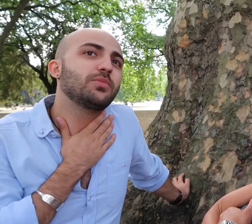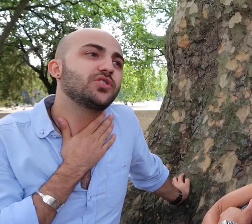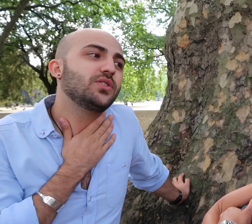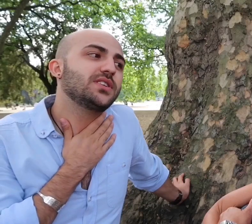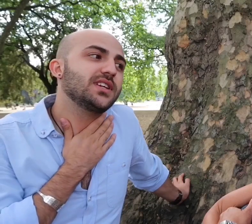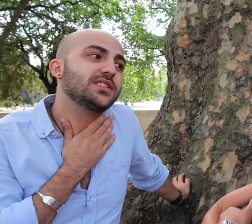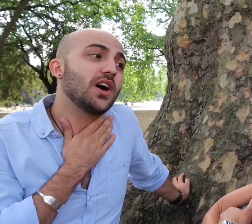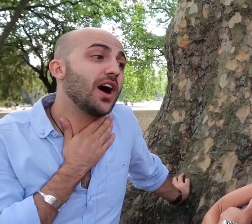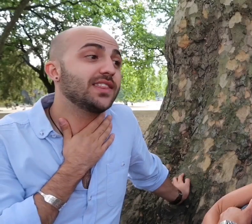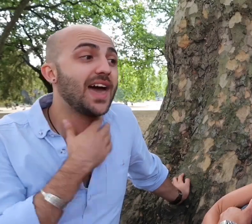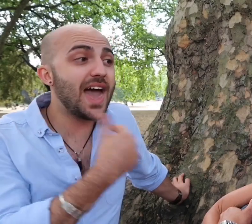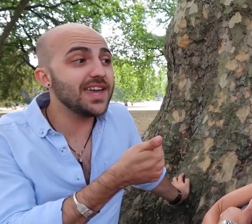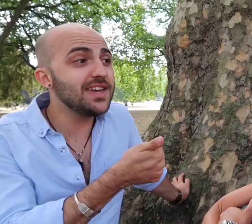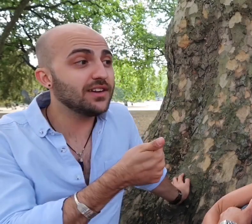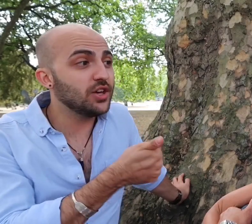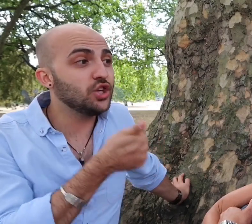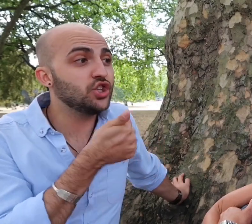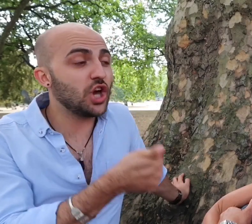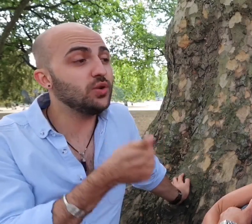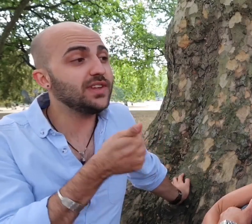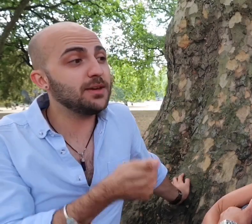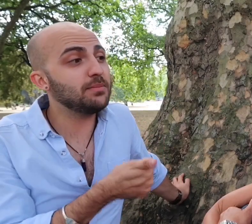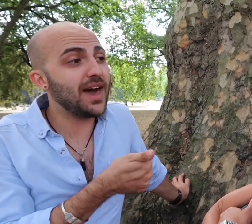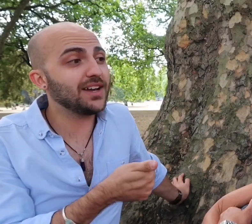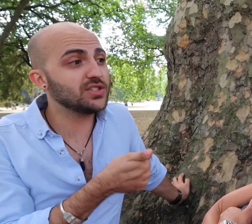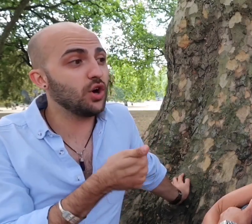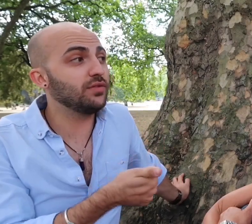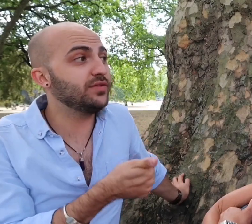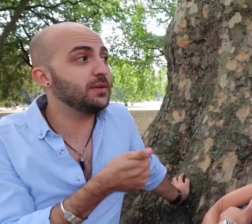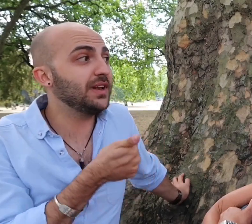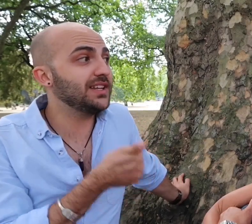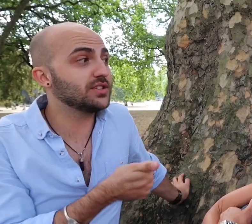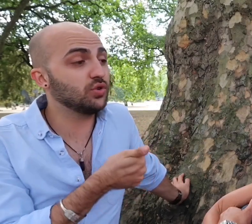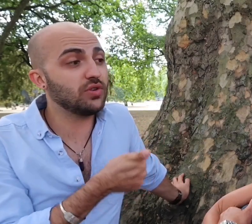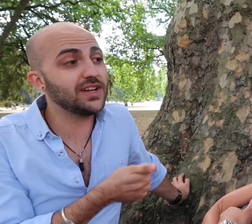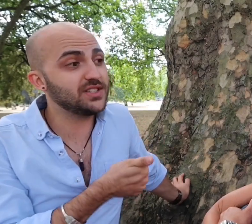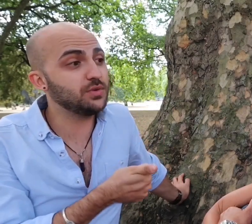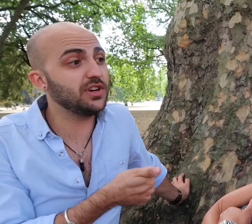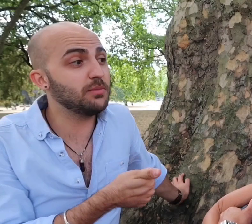opportunity to either a- show the impact of the political crisis we're in at the